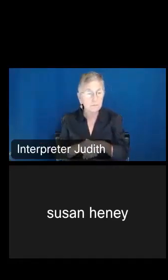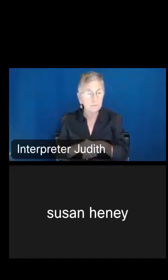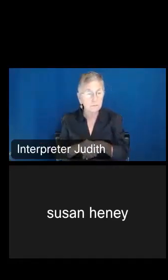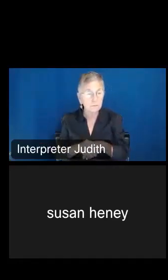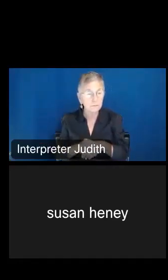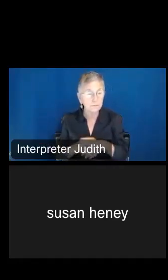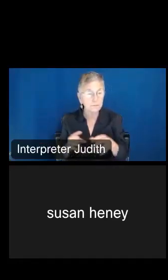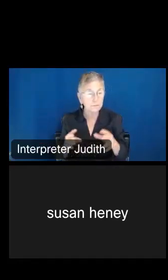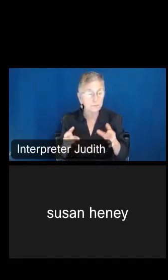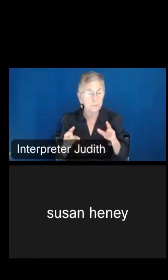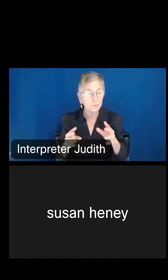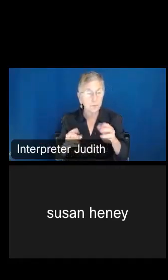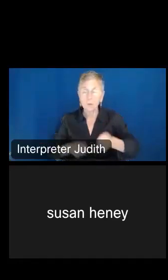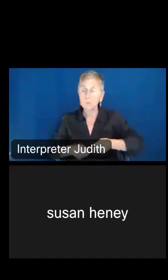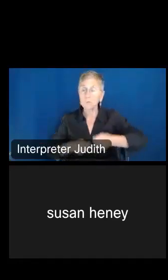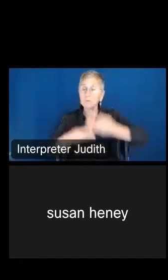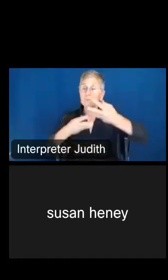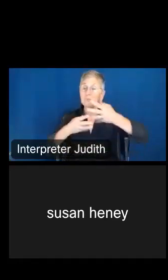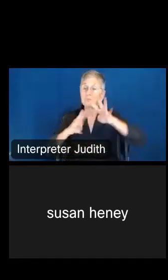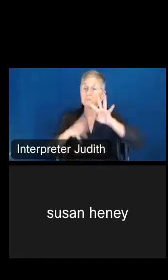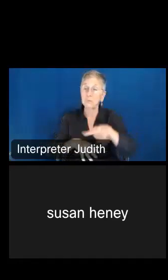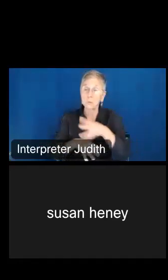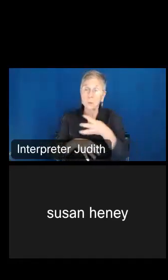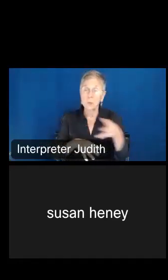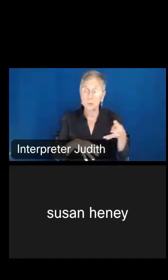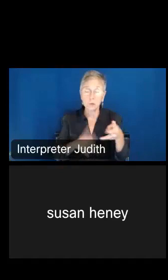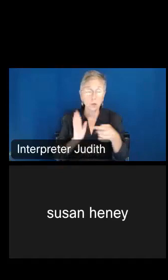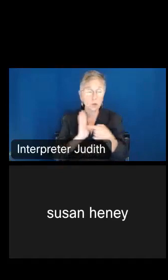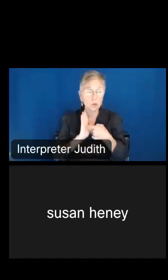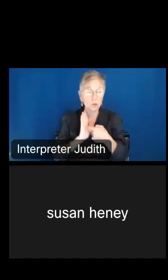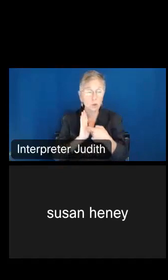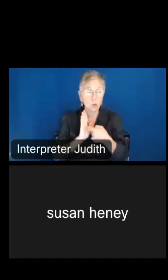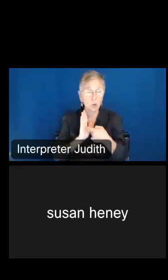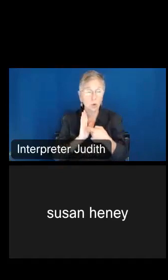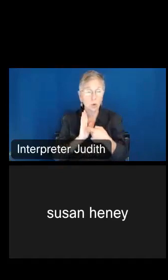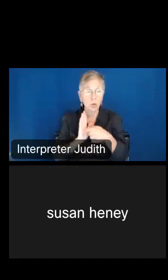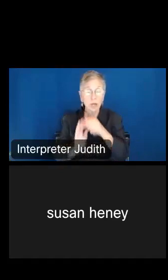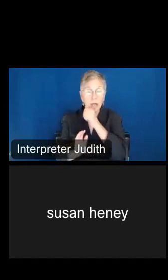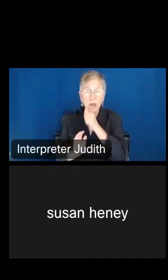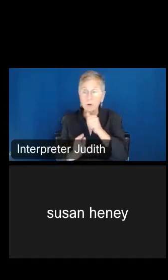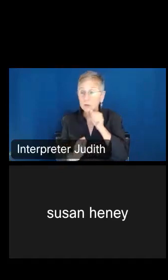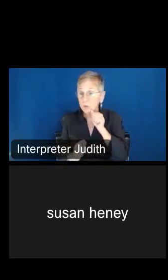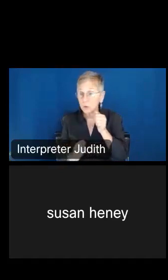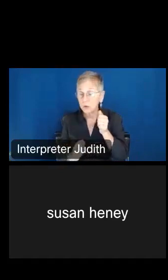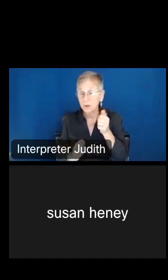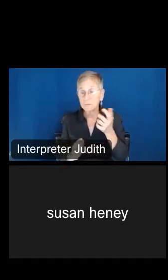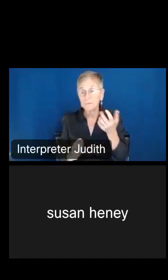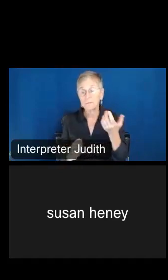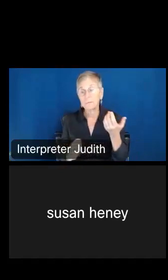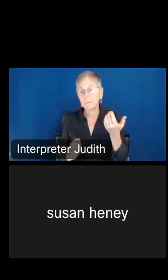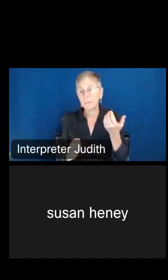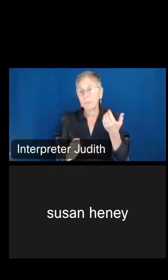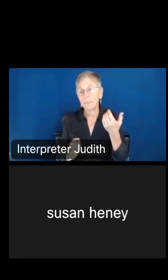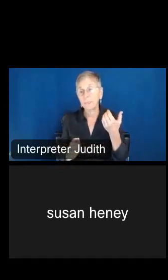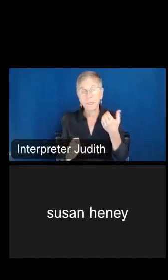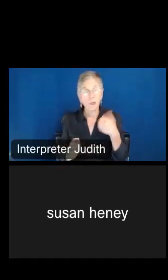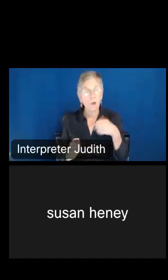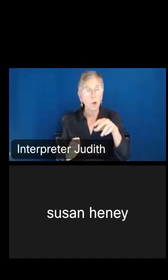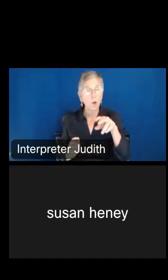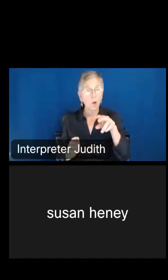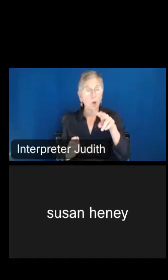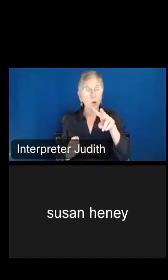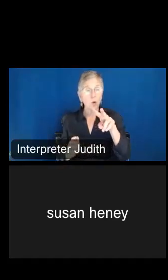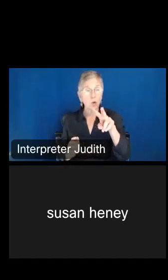load the table at the bottom again, showing that in Arizona for instance, there are 201,536